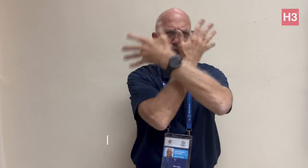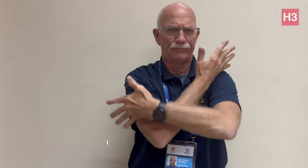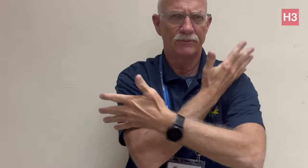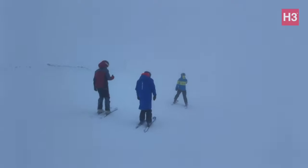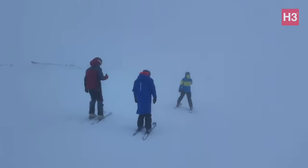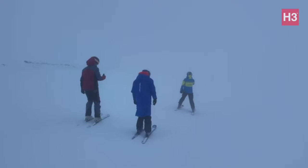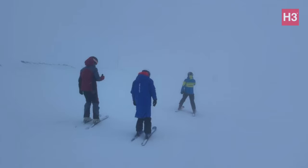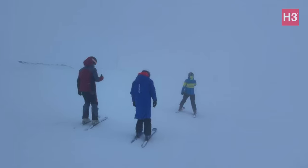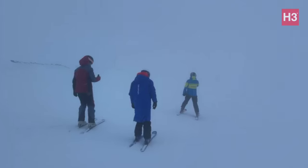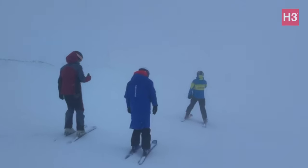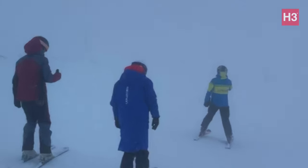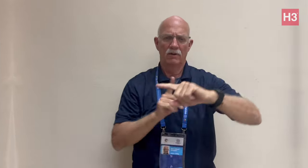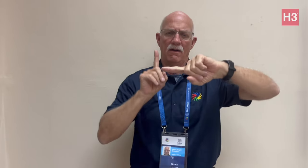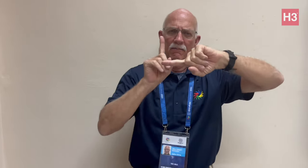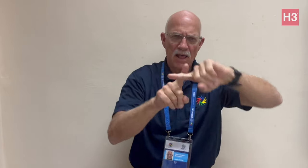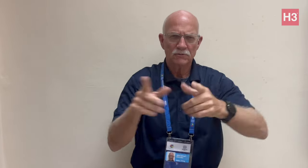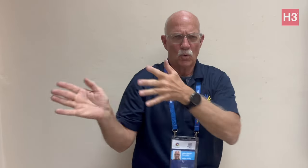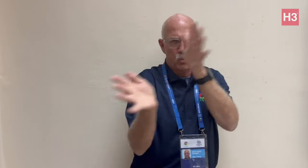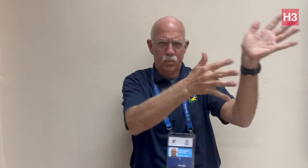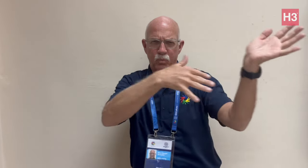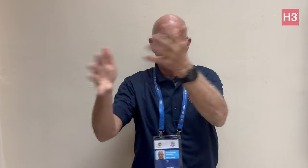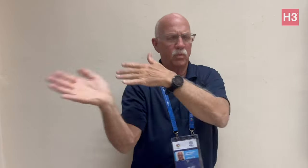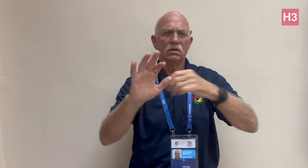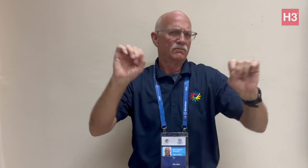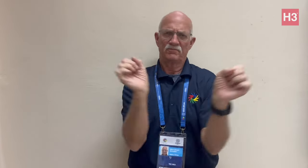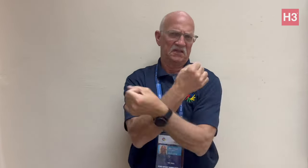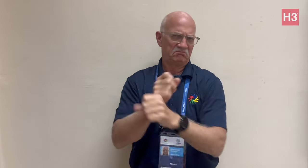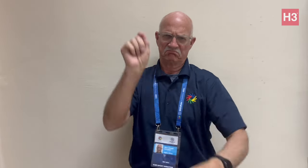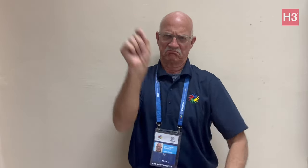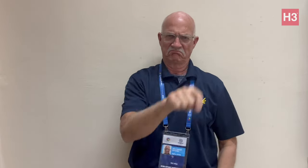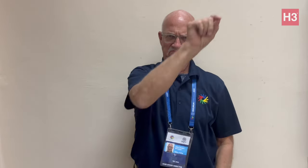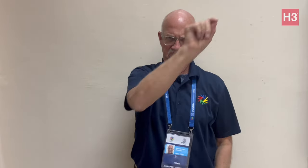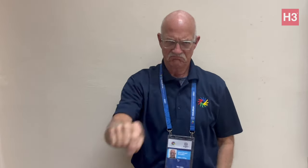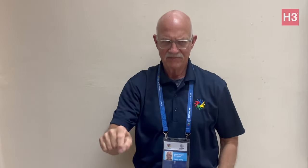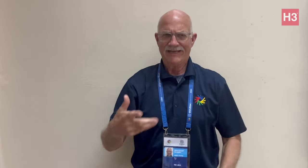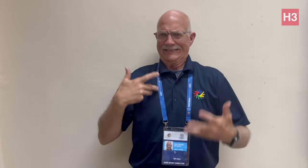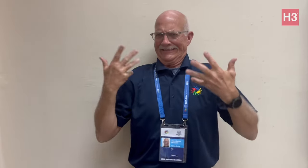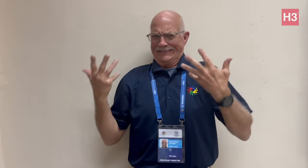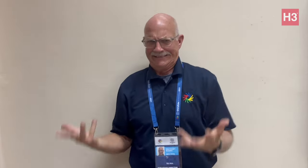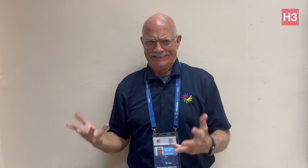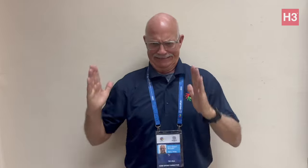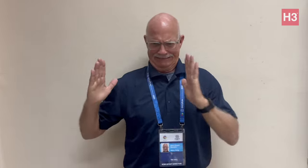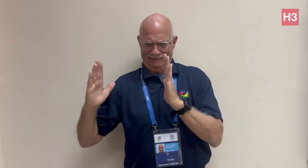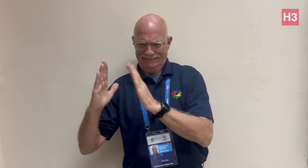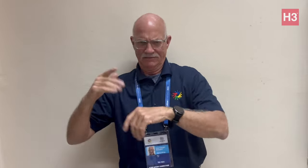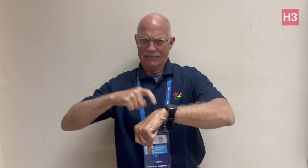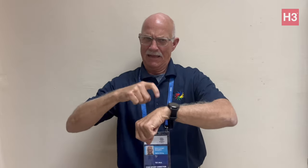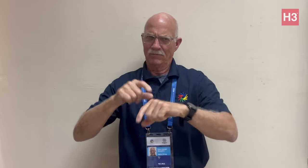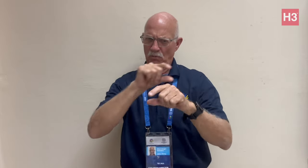The visibility was poor and there were heavy winds. For this reason, the event was cancelled. Time was running out